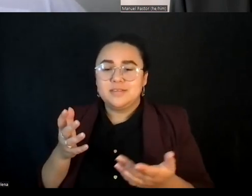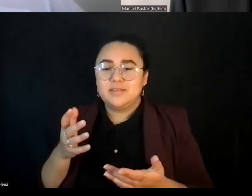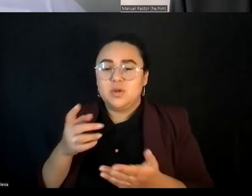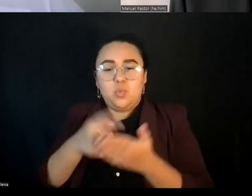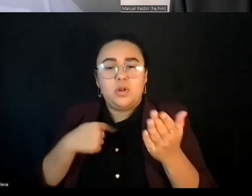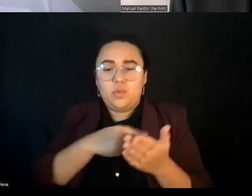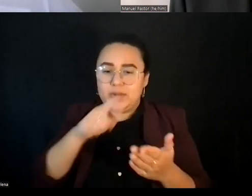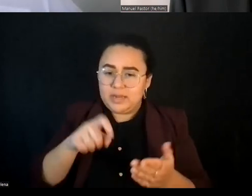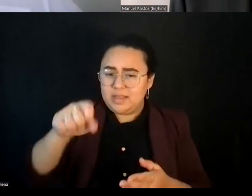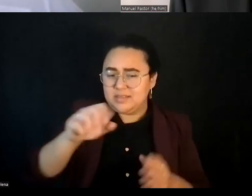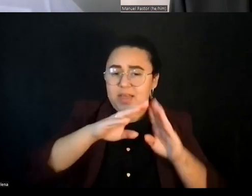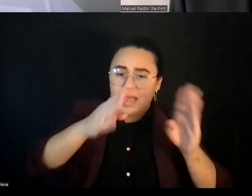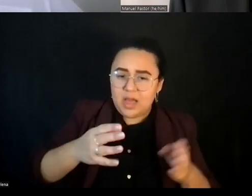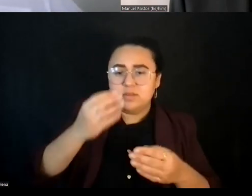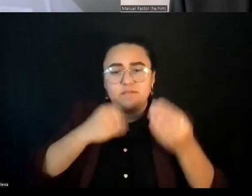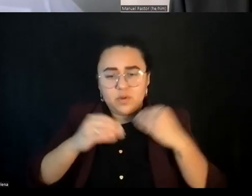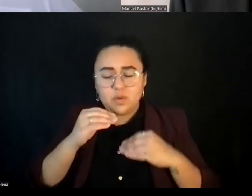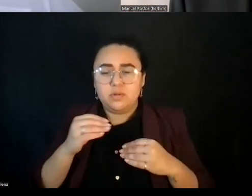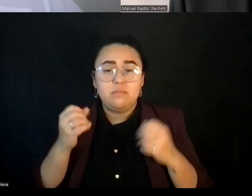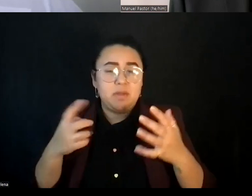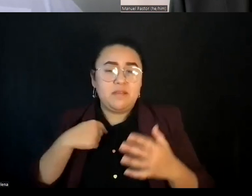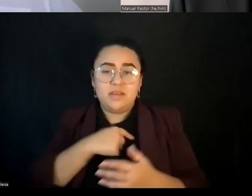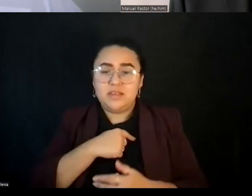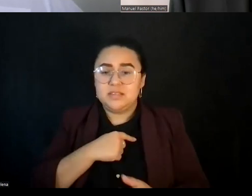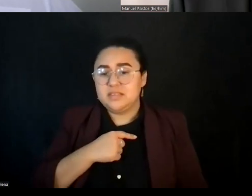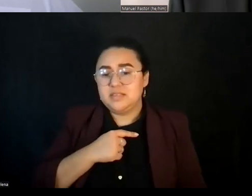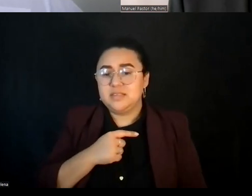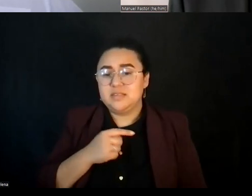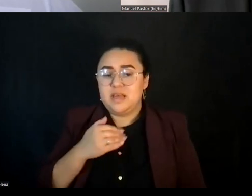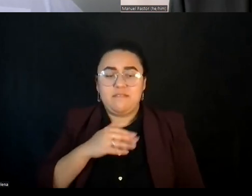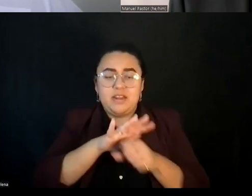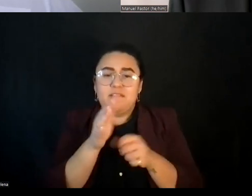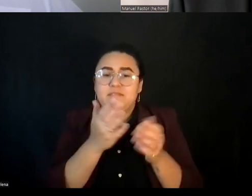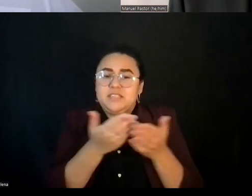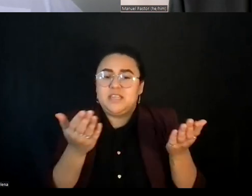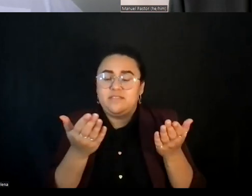But for a lot of us, frankly, we have enough stuff. What we do now is we don't have mutuality.